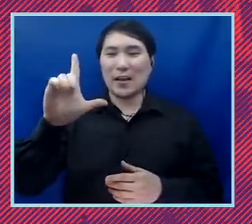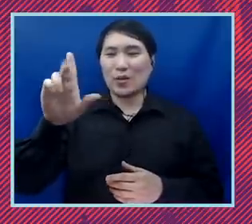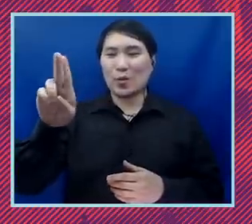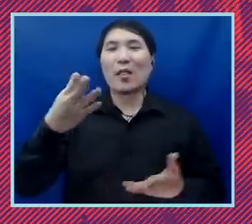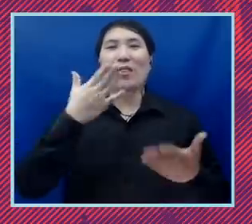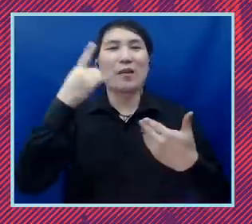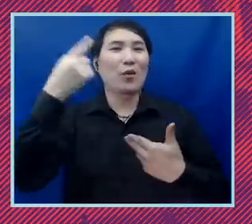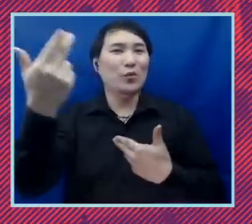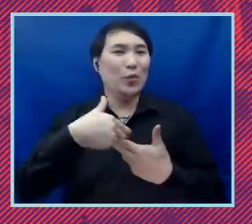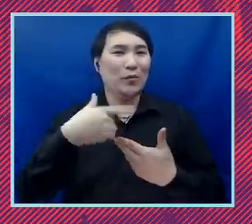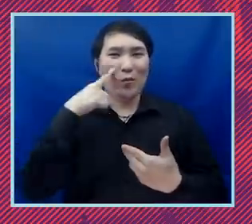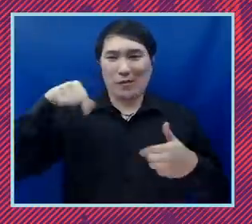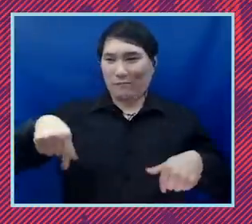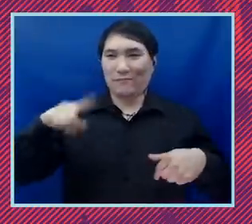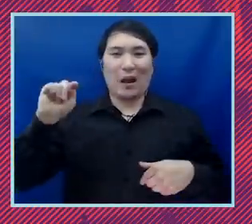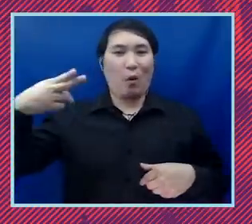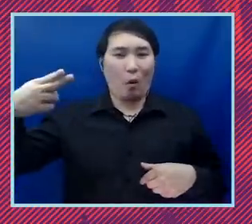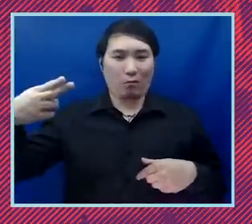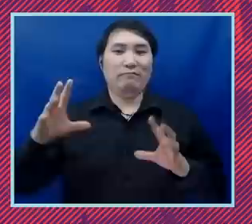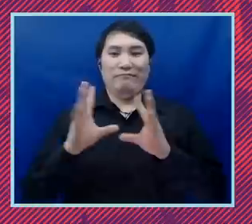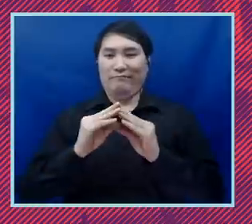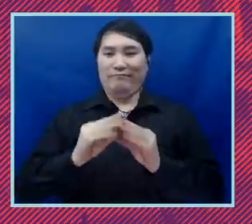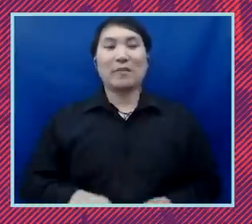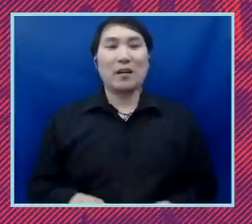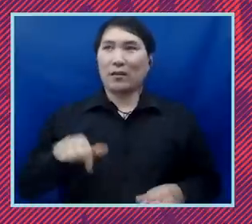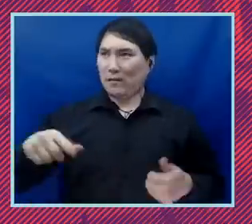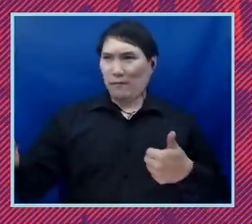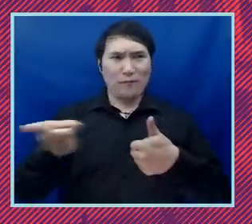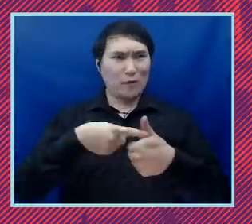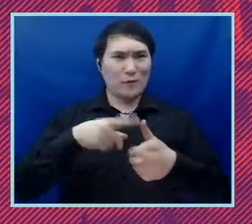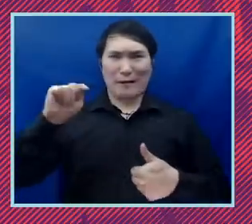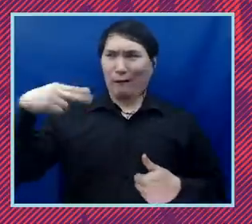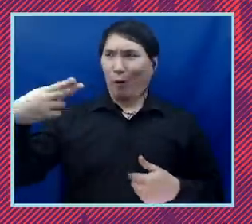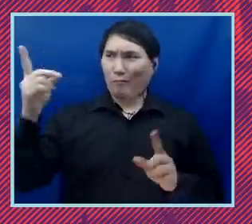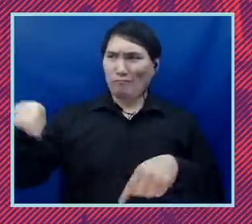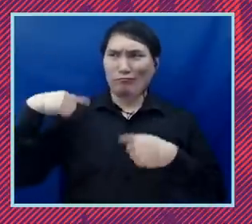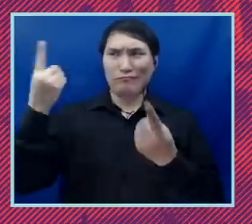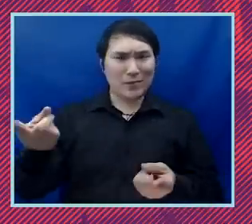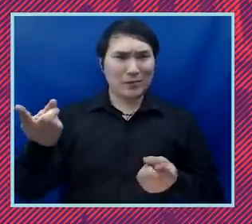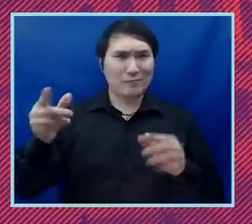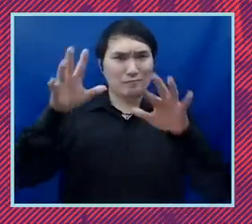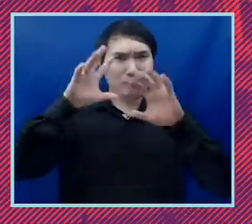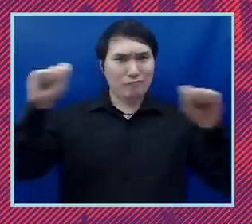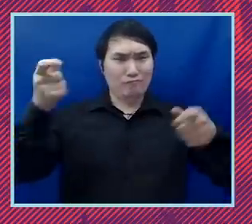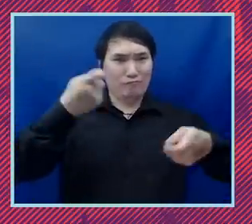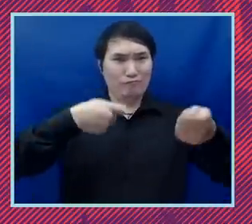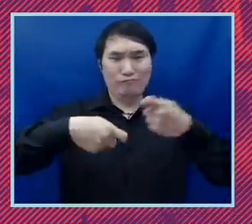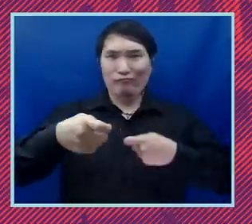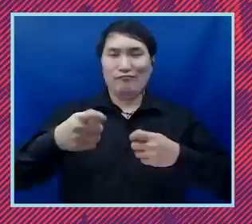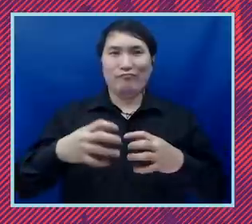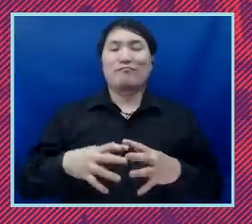us for this town hall. It is our first town hall since inauguration, and i don't know about you but